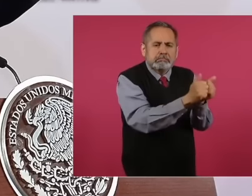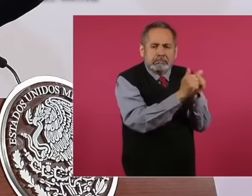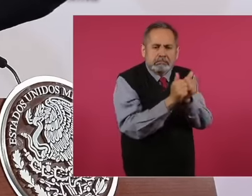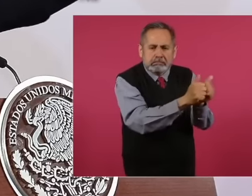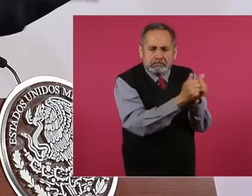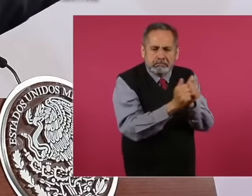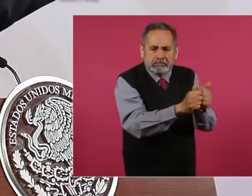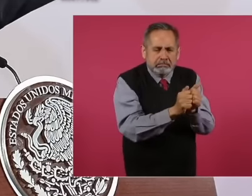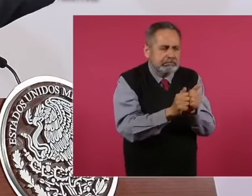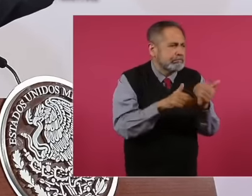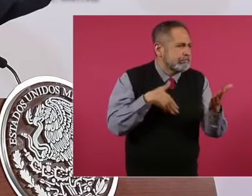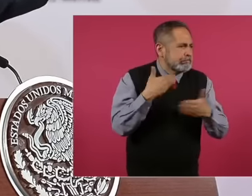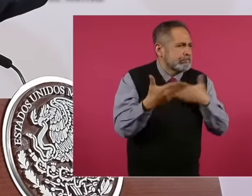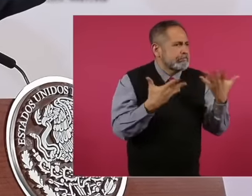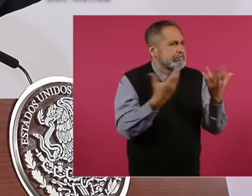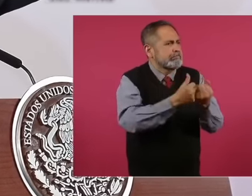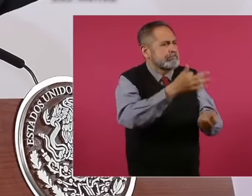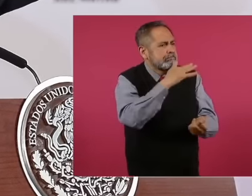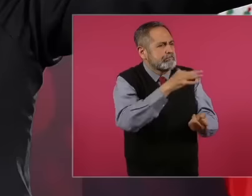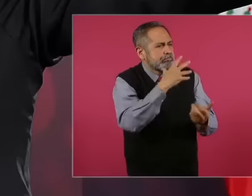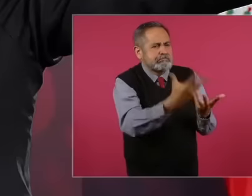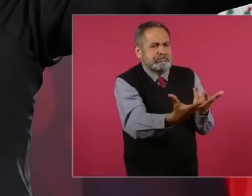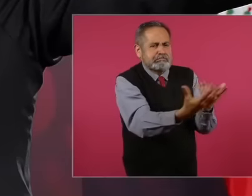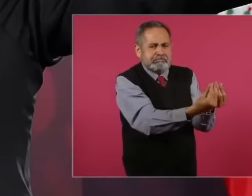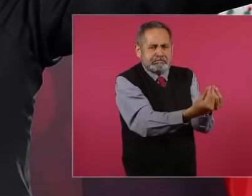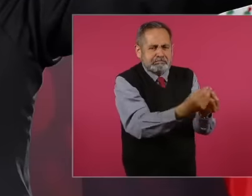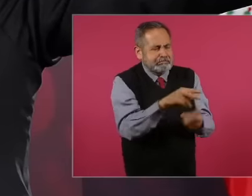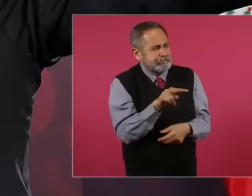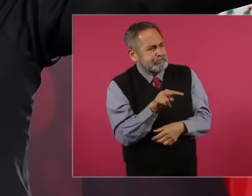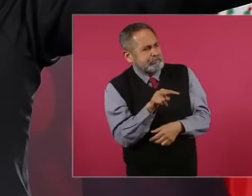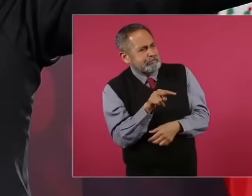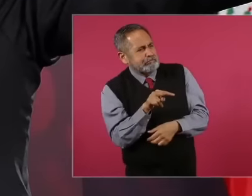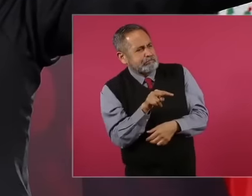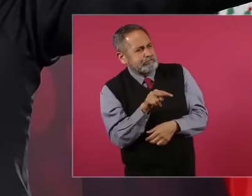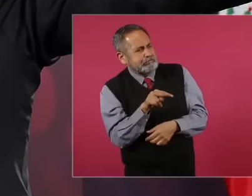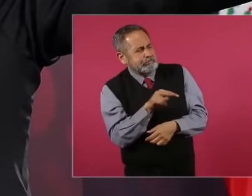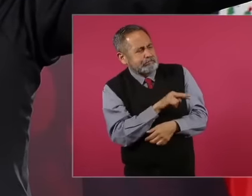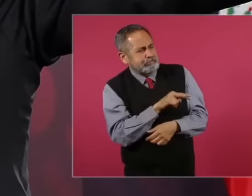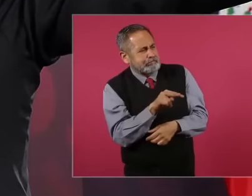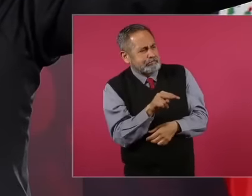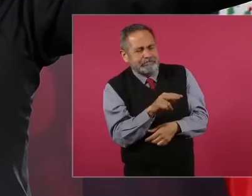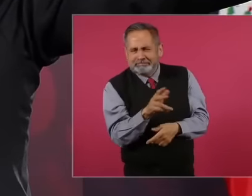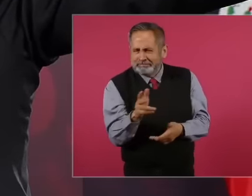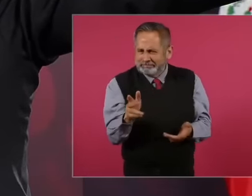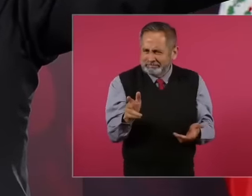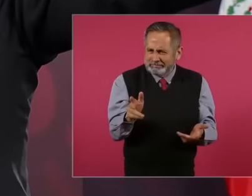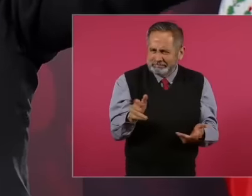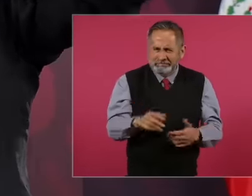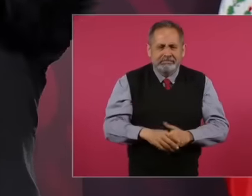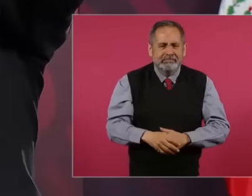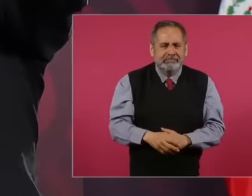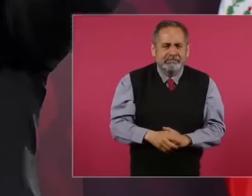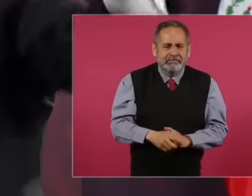social gatherings. Add